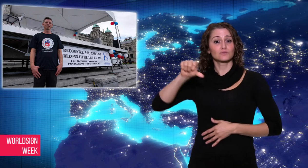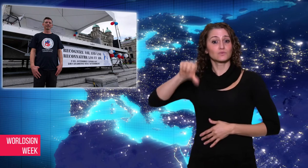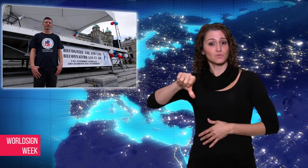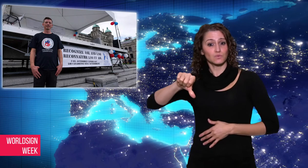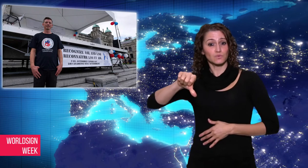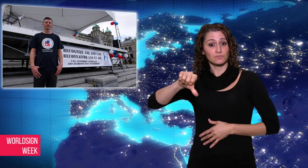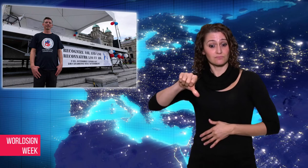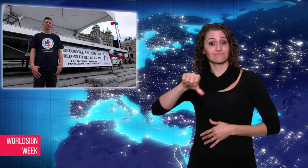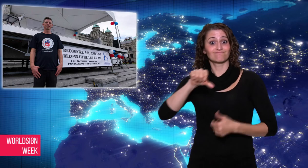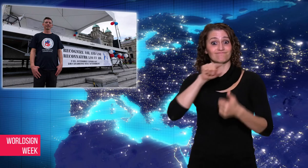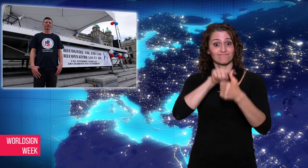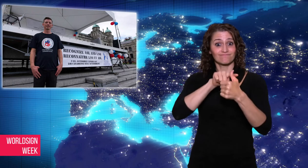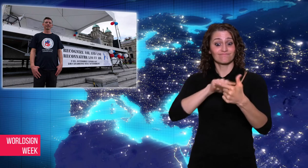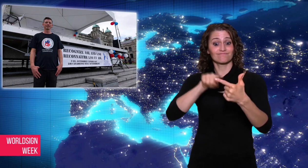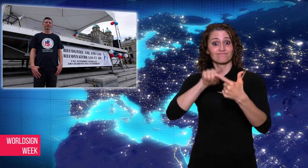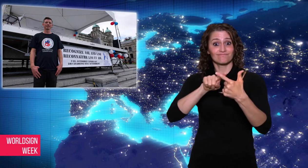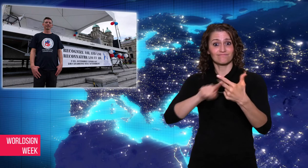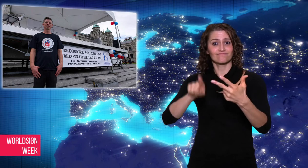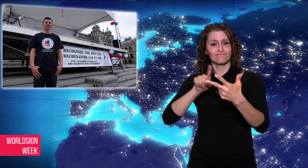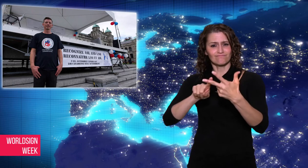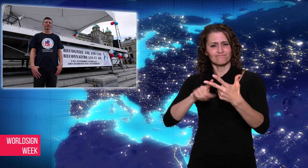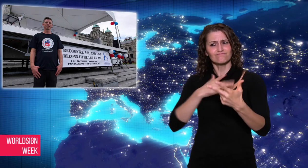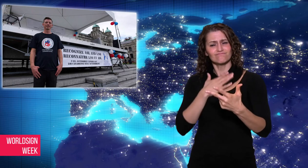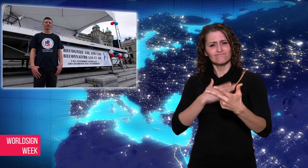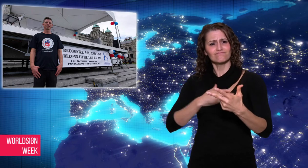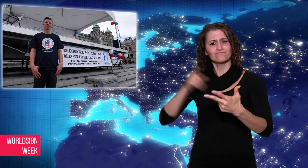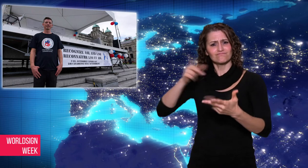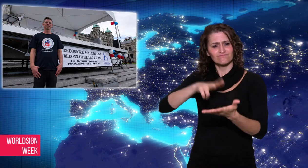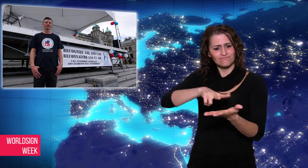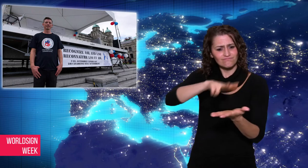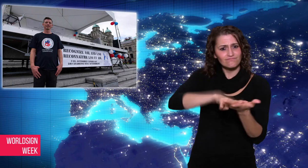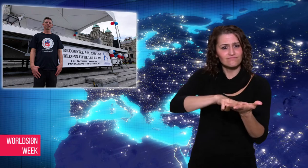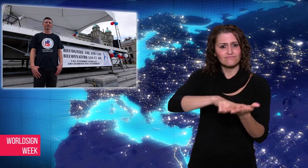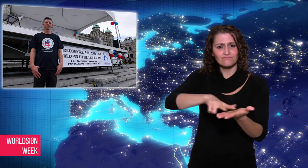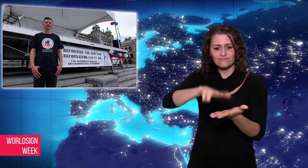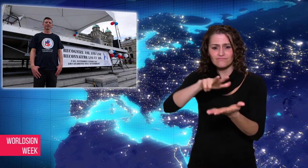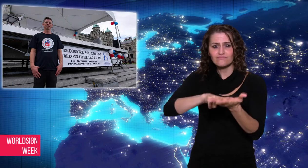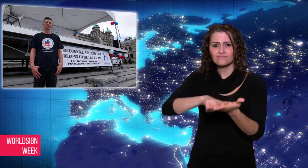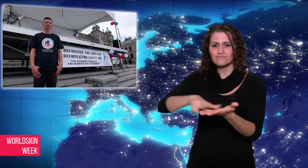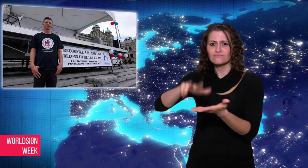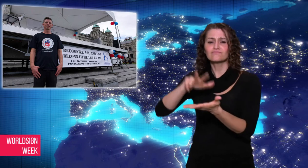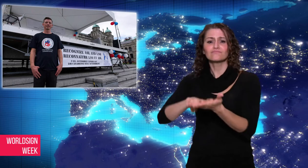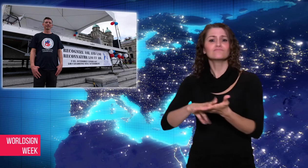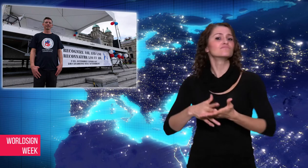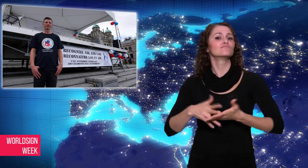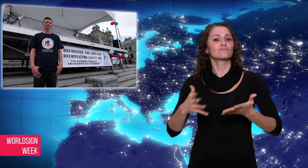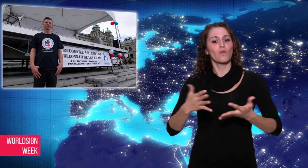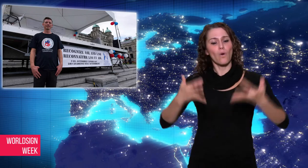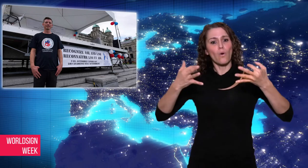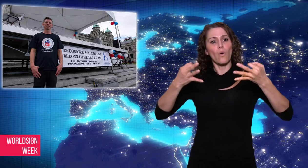official languages on par with